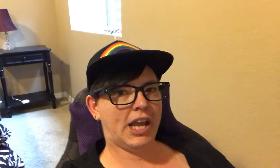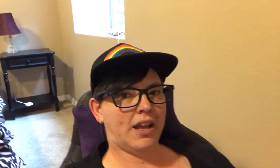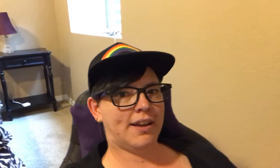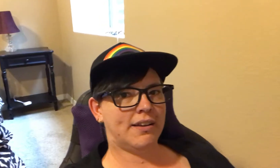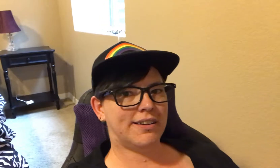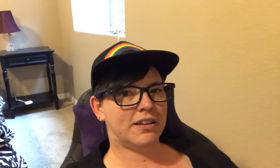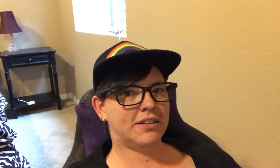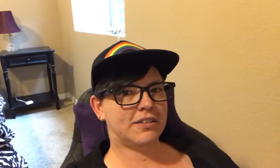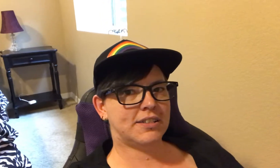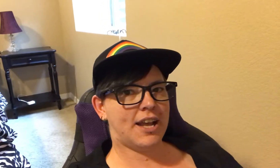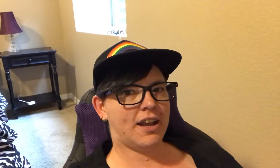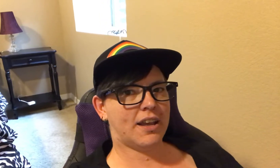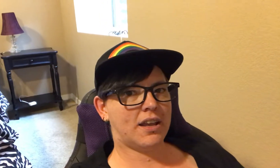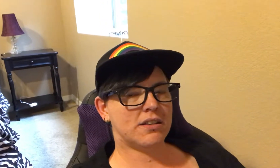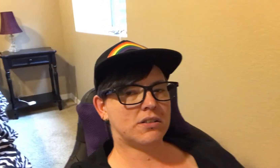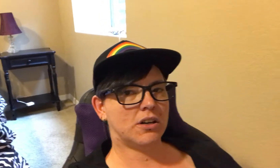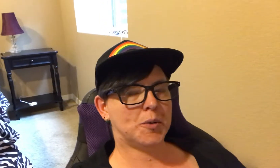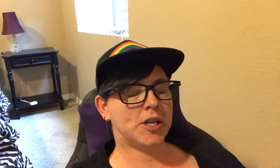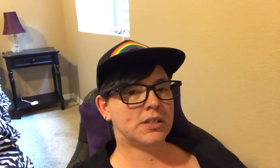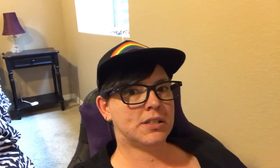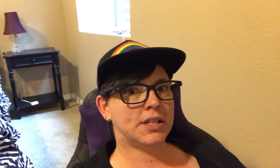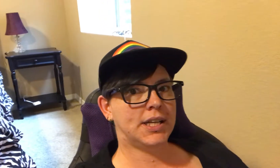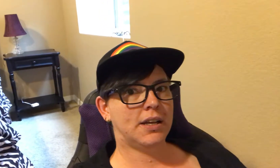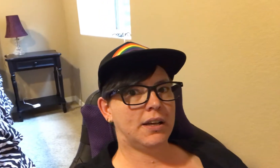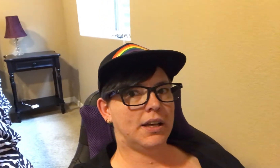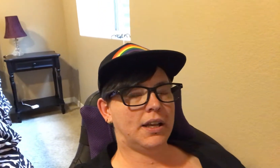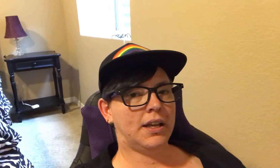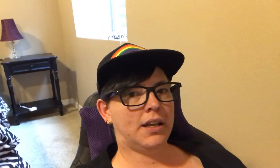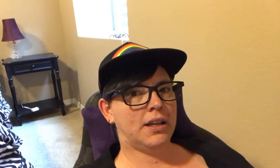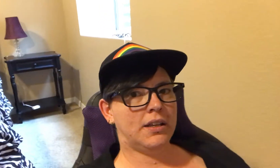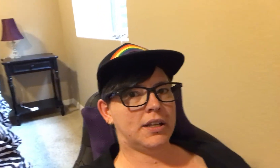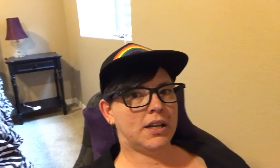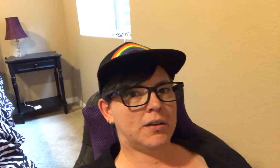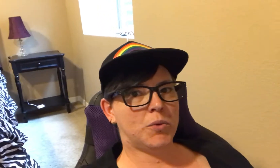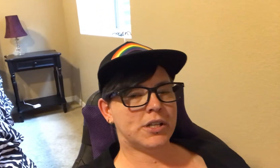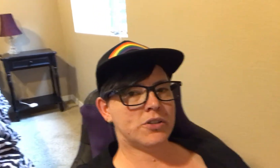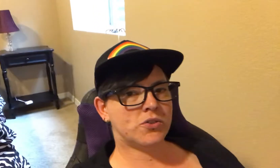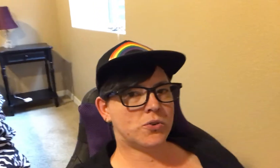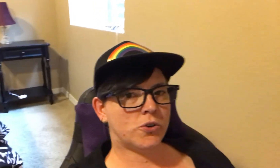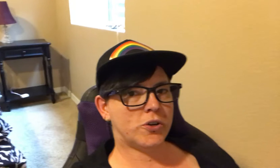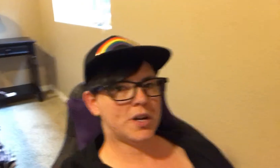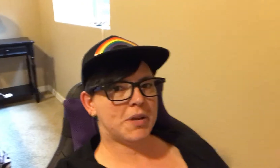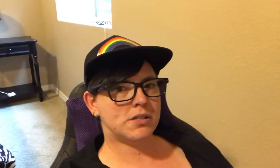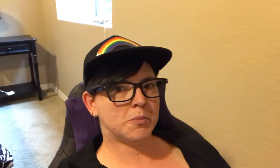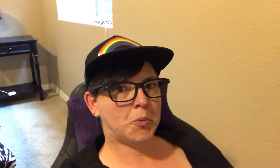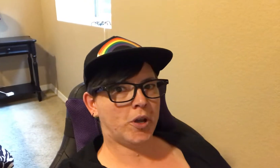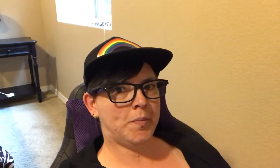I had a snack at Starbucks, and then I went to the store and I made some appointments.